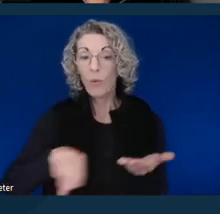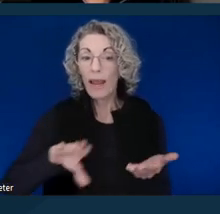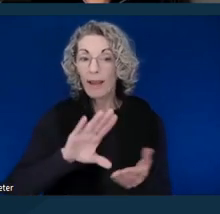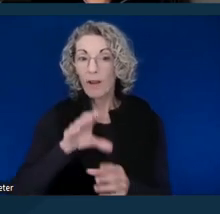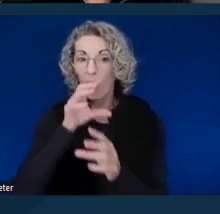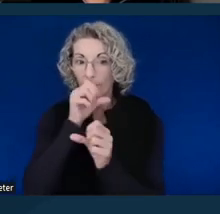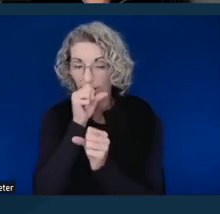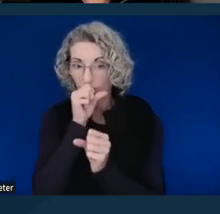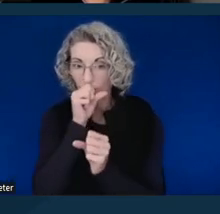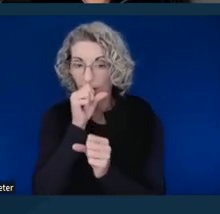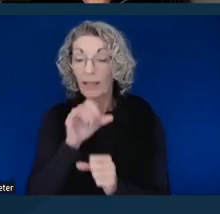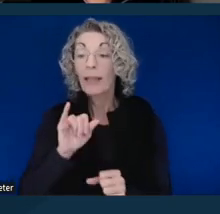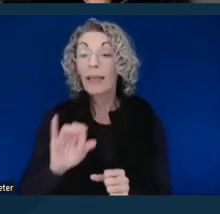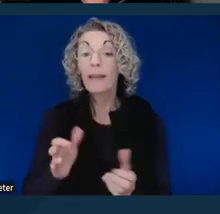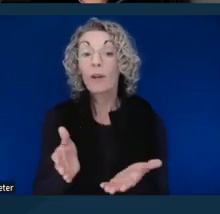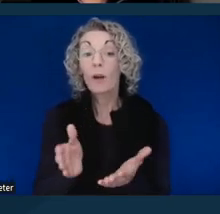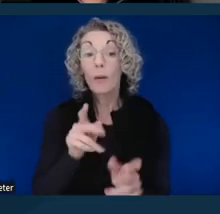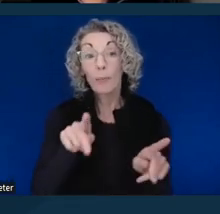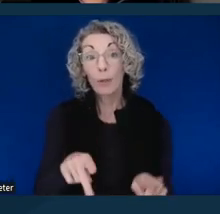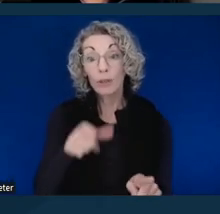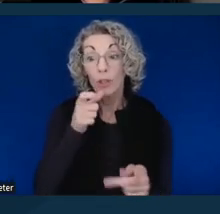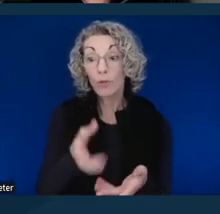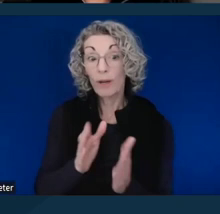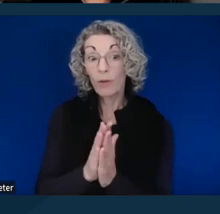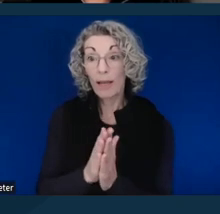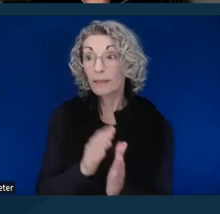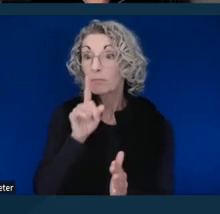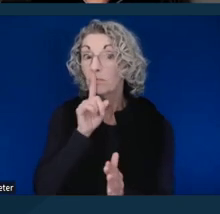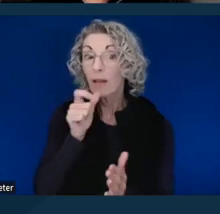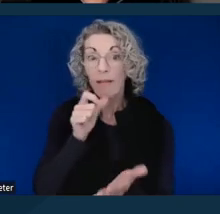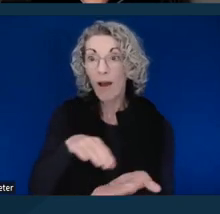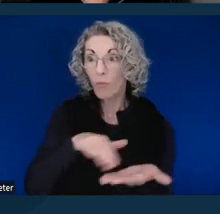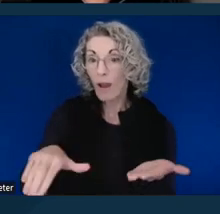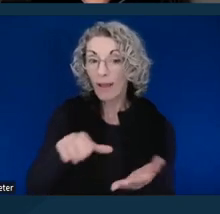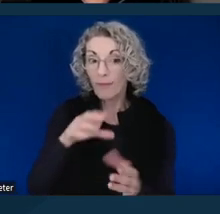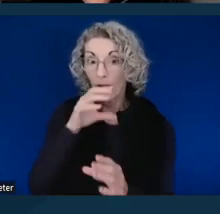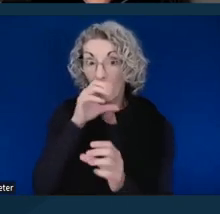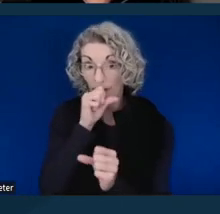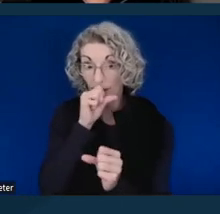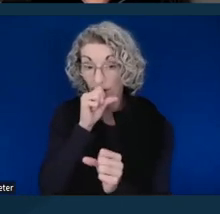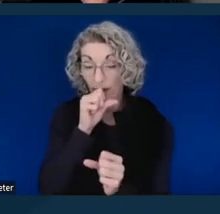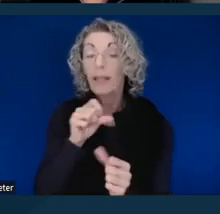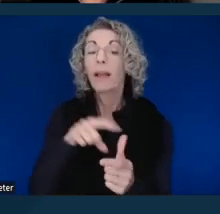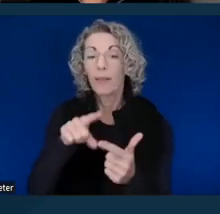And if the requesting person does not waive confidentiality, the court needs to recess and address